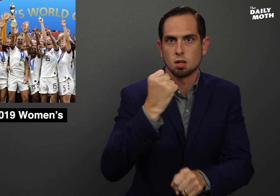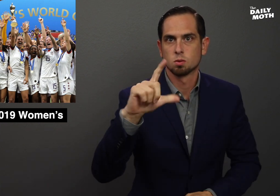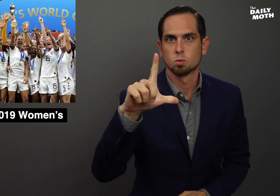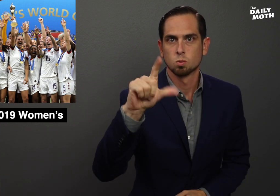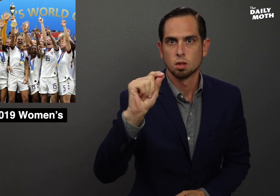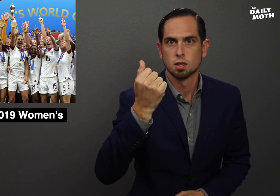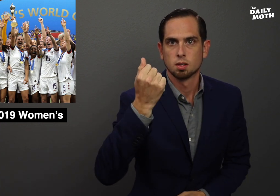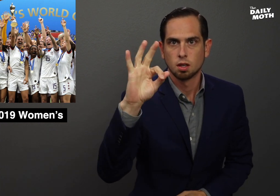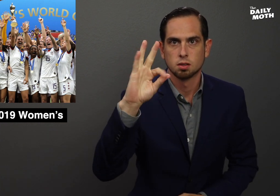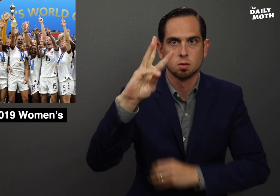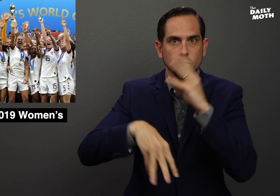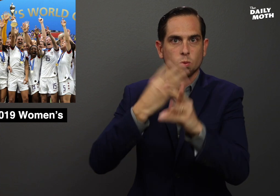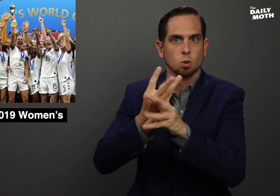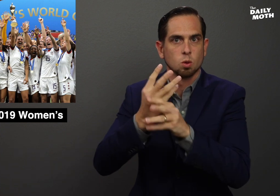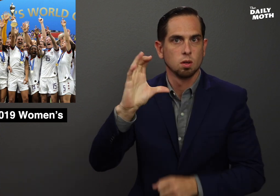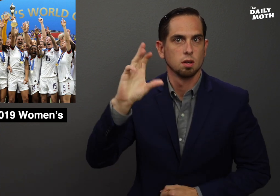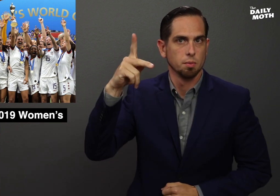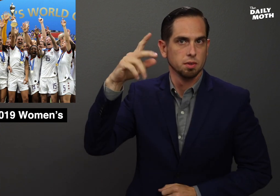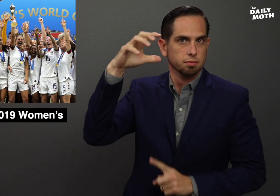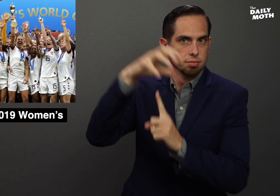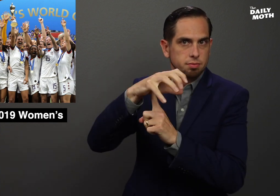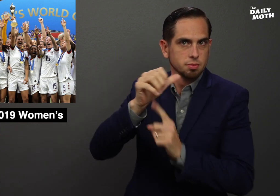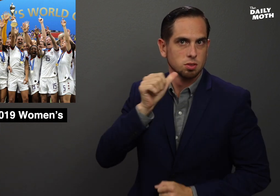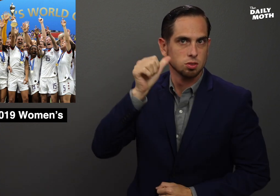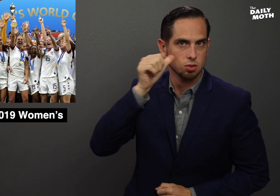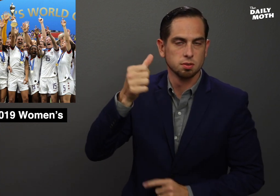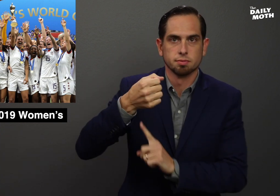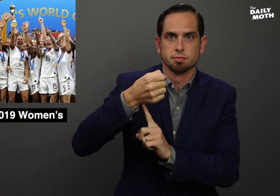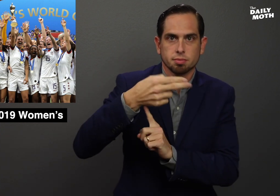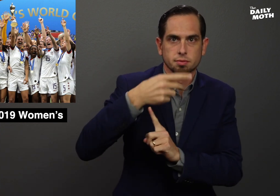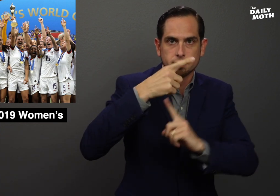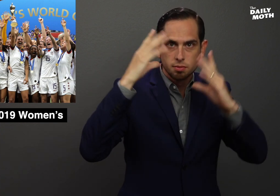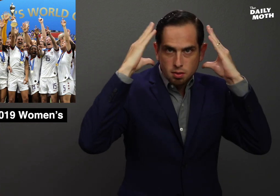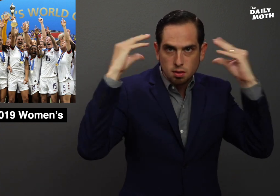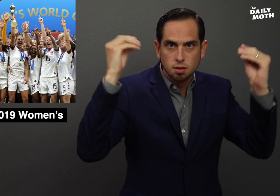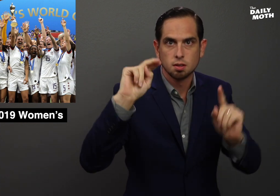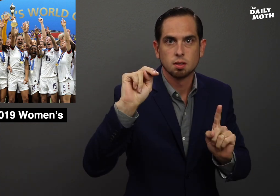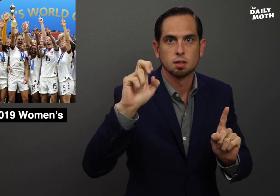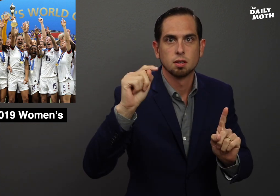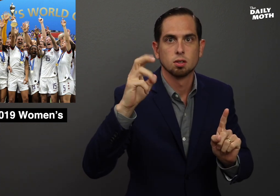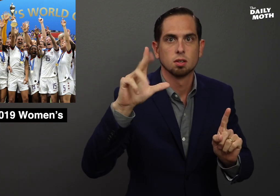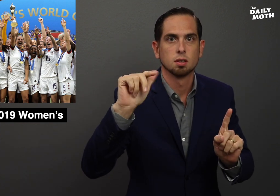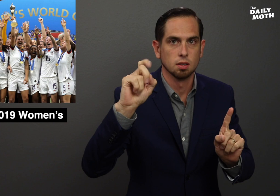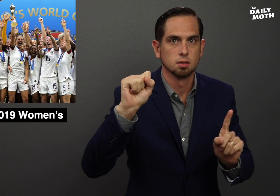the 2019 World Cup yesterday, defeating the Netherlands